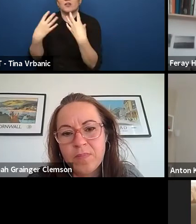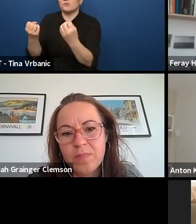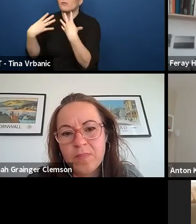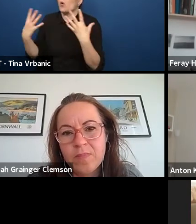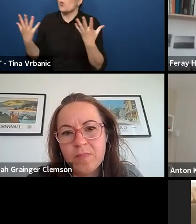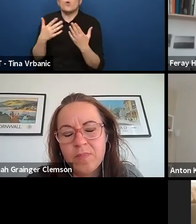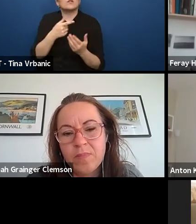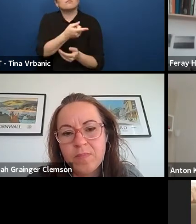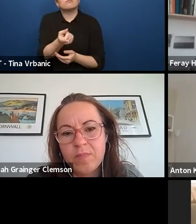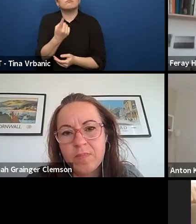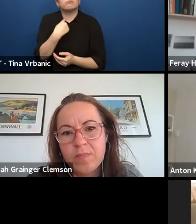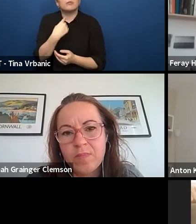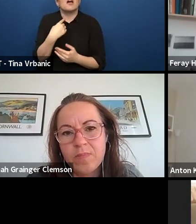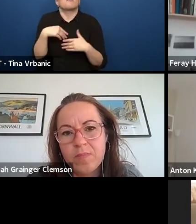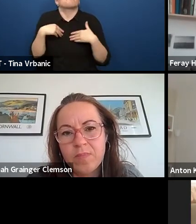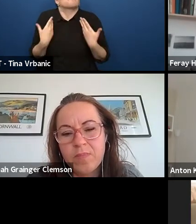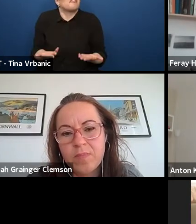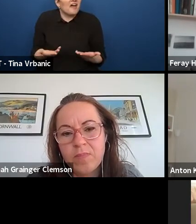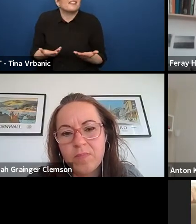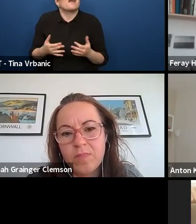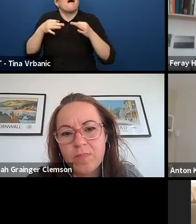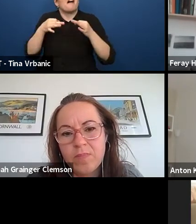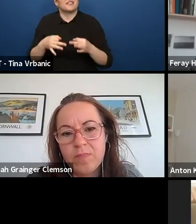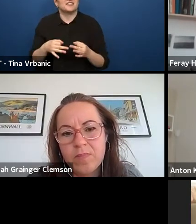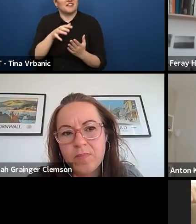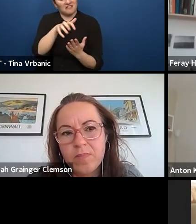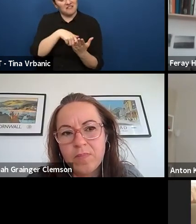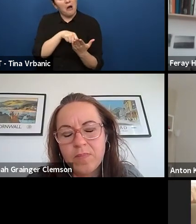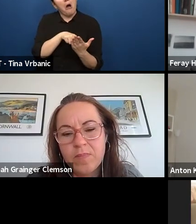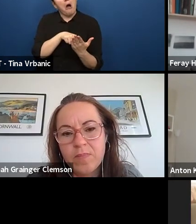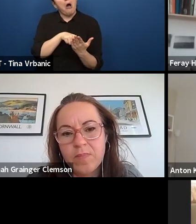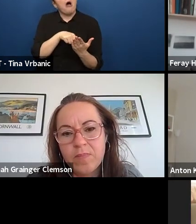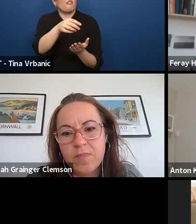And then you can decide afterwards what you do with it, if you are going to adapt